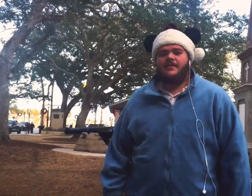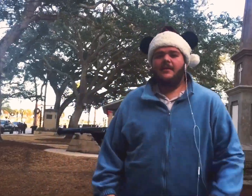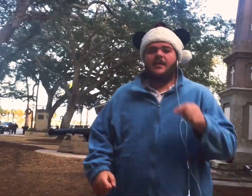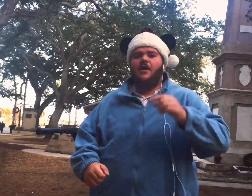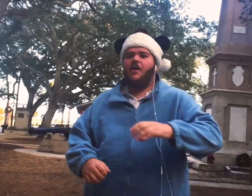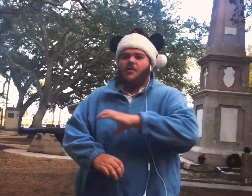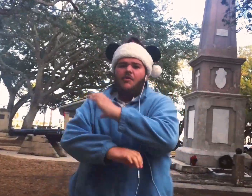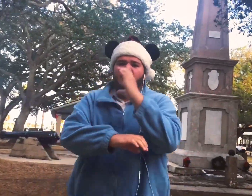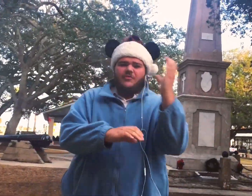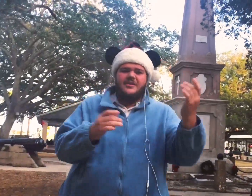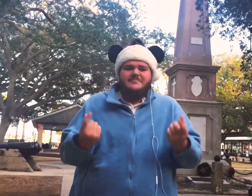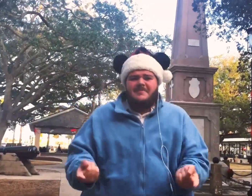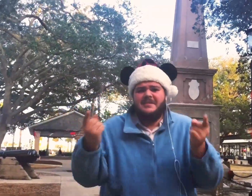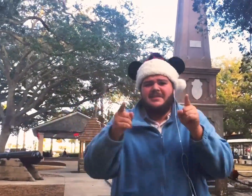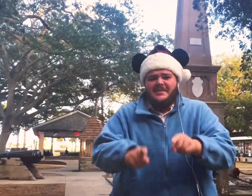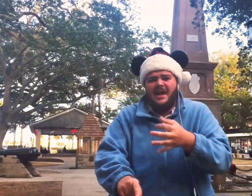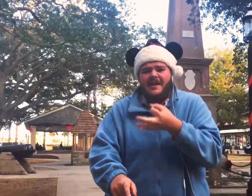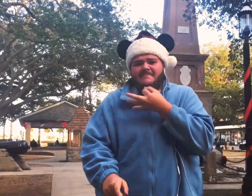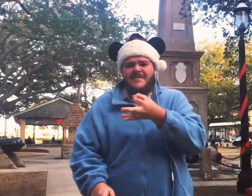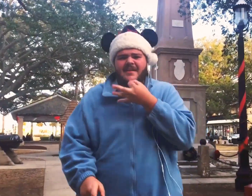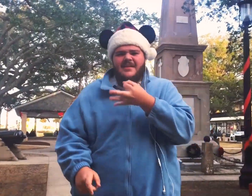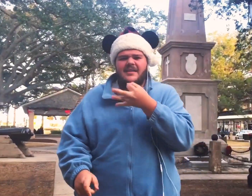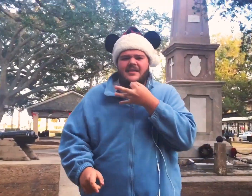Oh oh christmas is coming